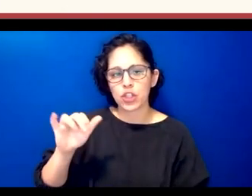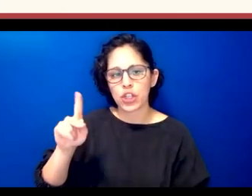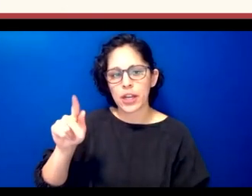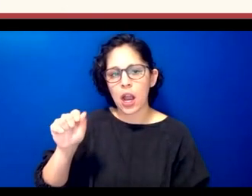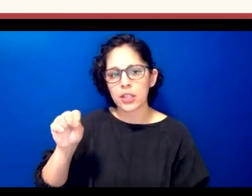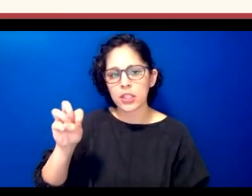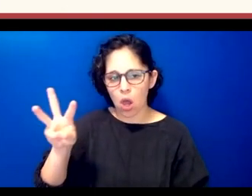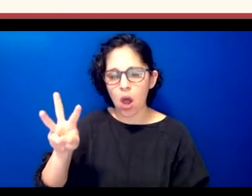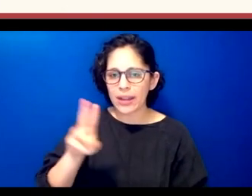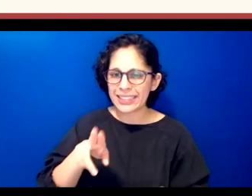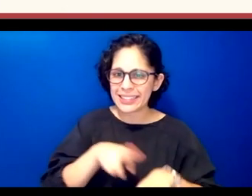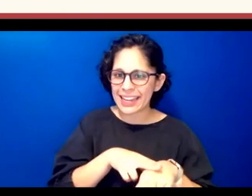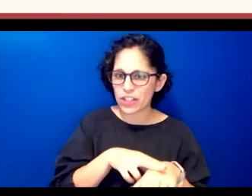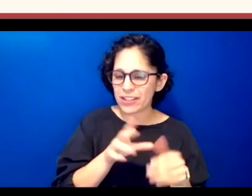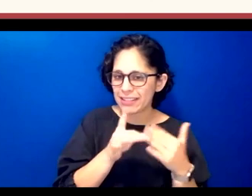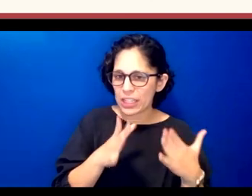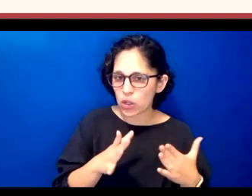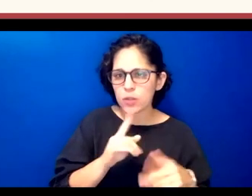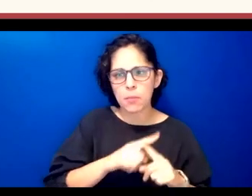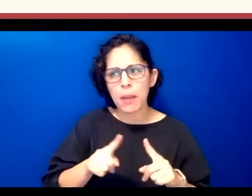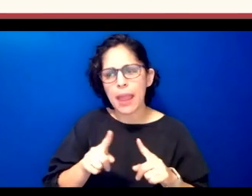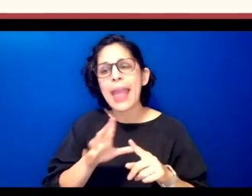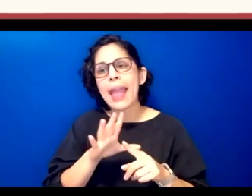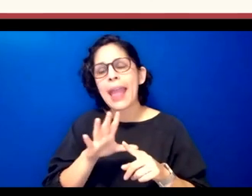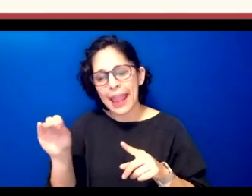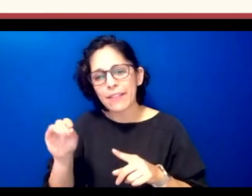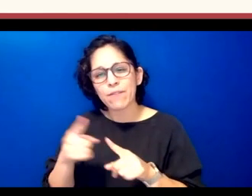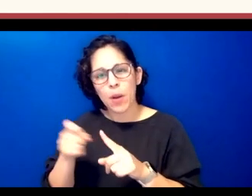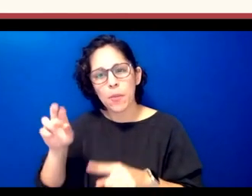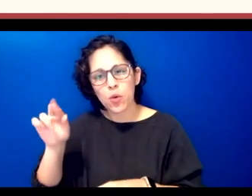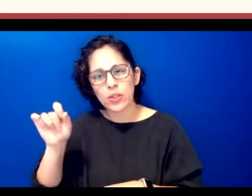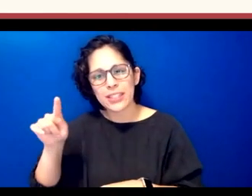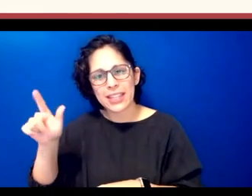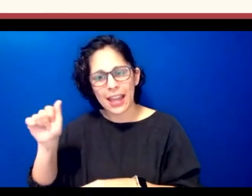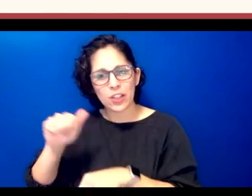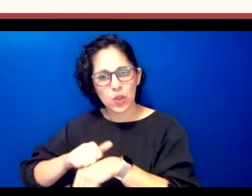but a large mostly the content was created by uh quite a small group which i think often